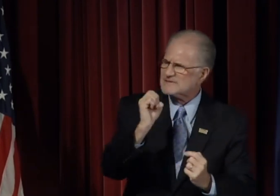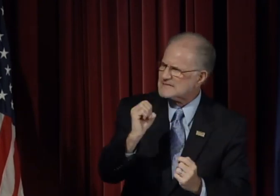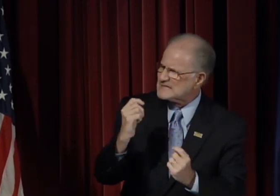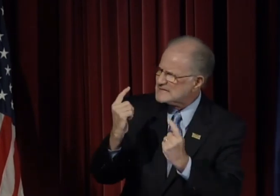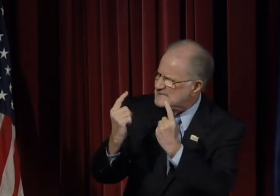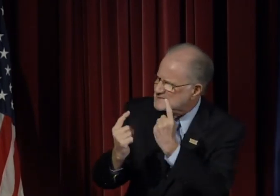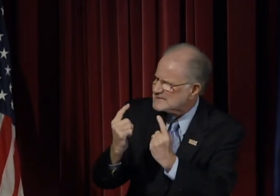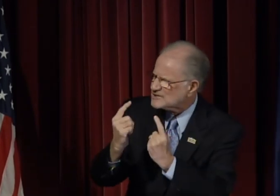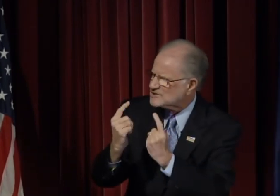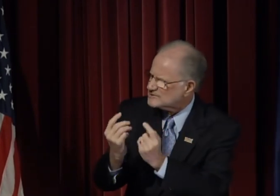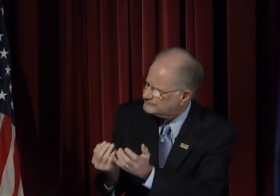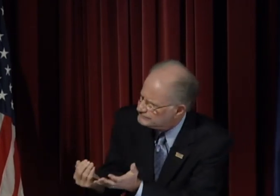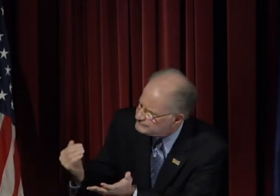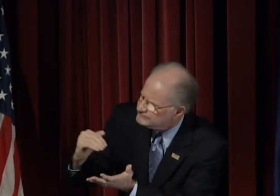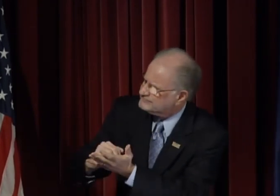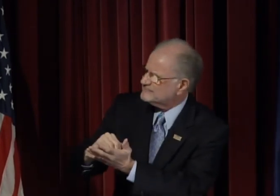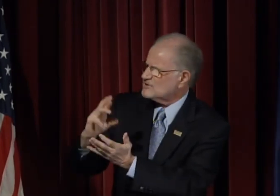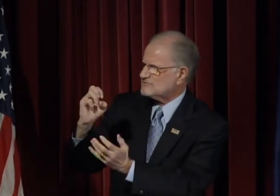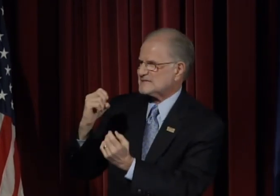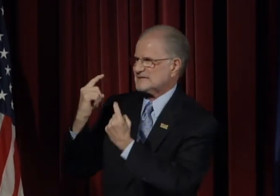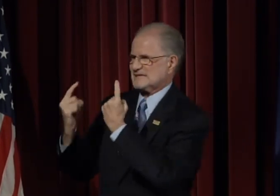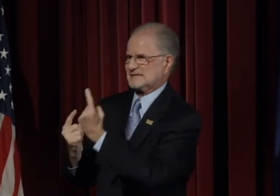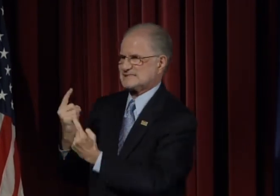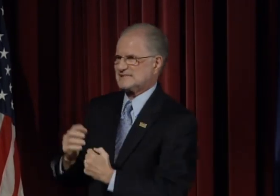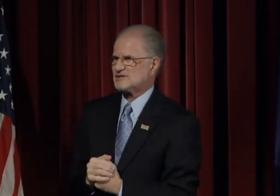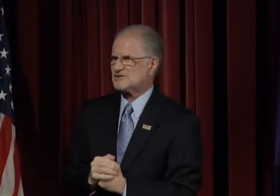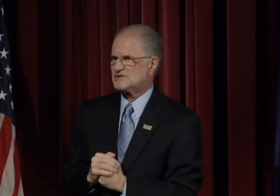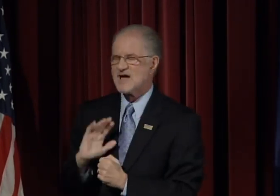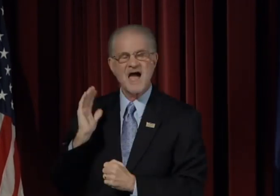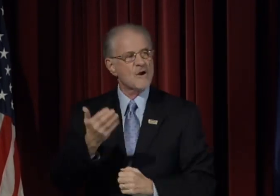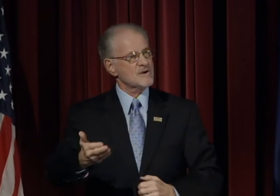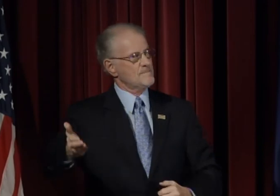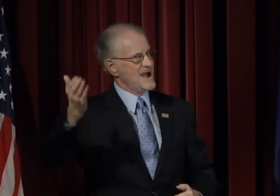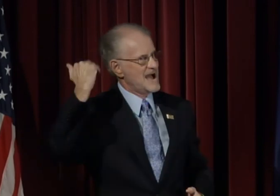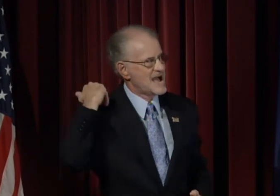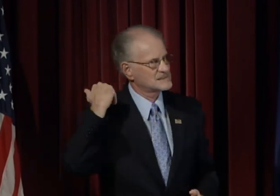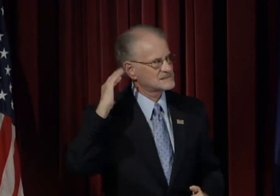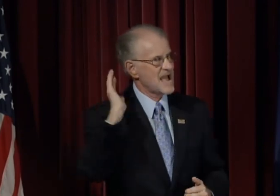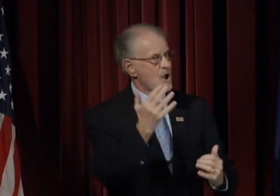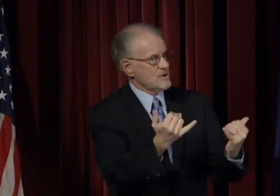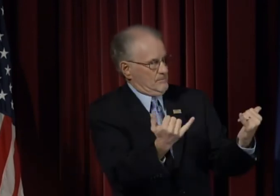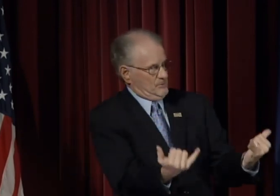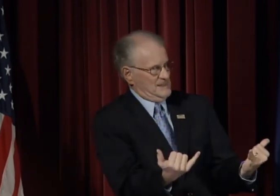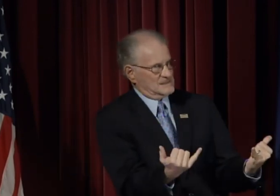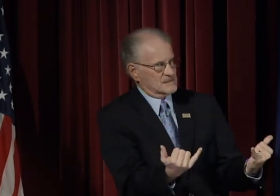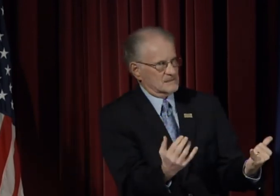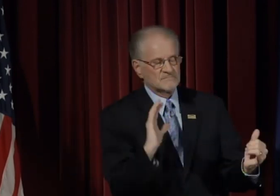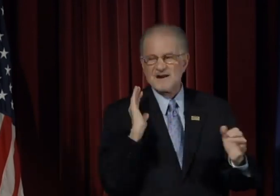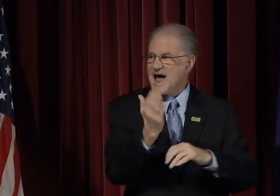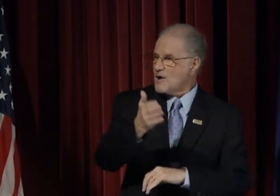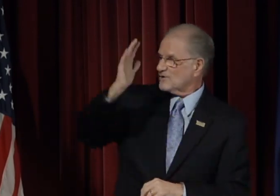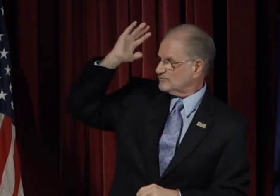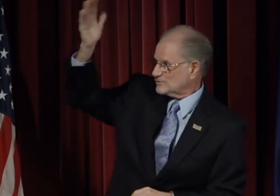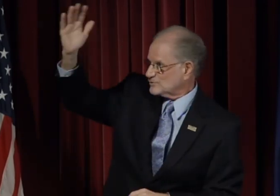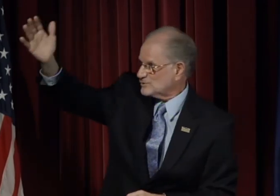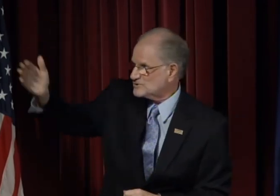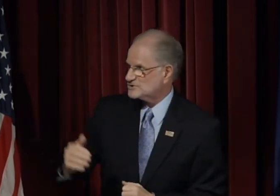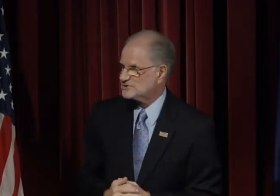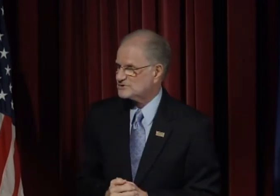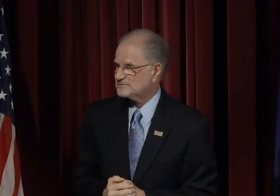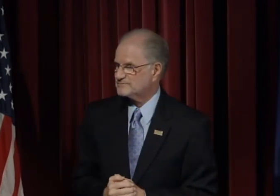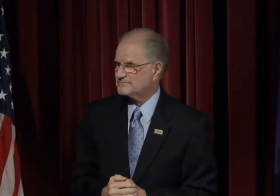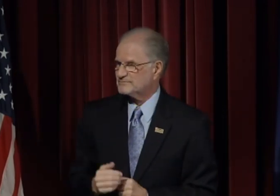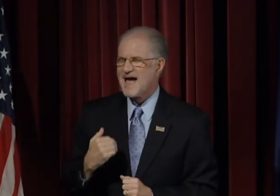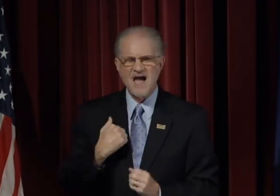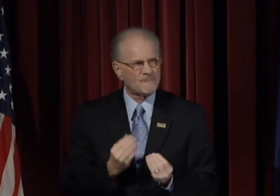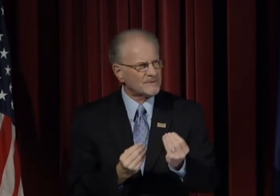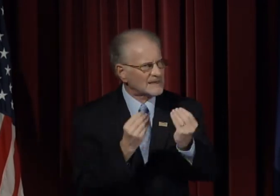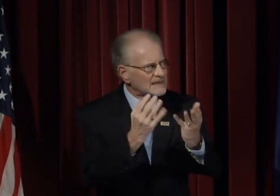our past, present, and our future.